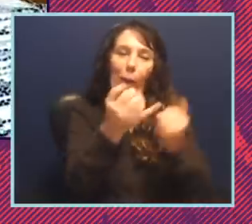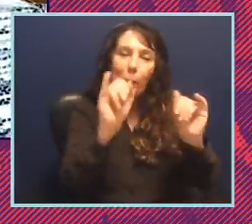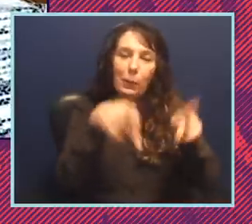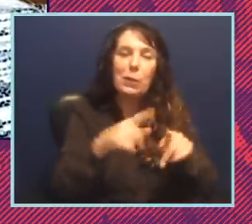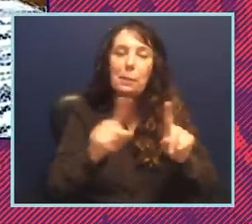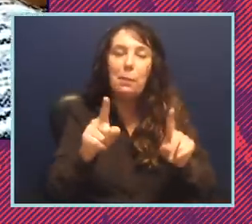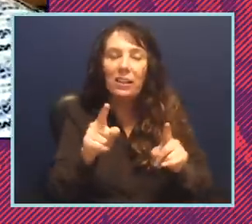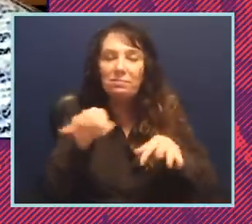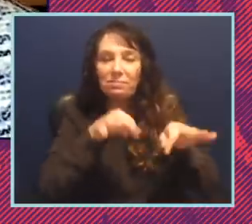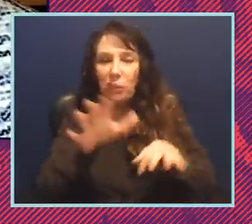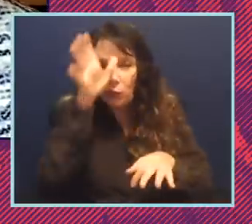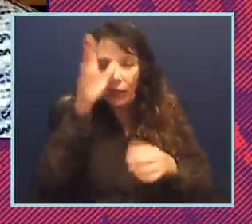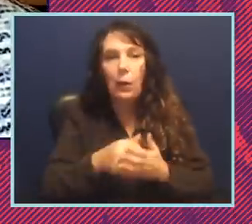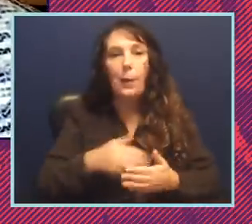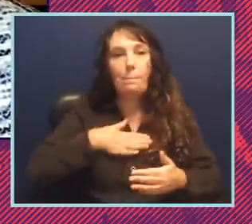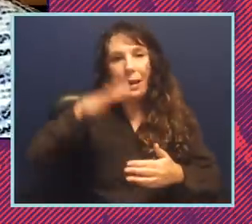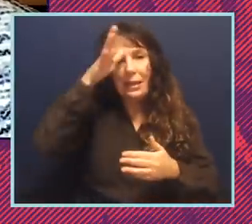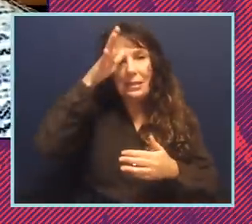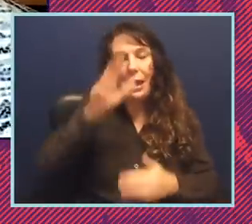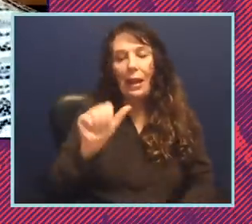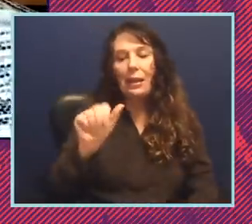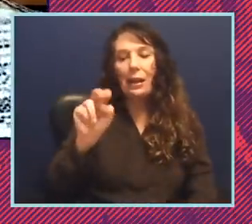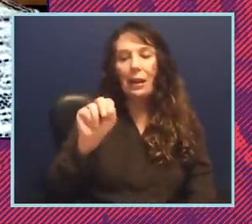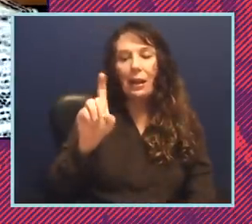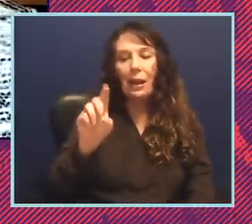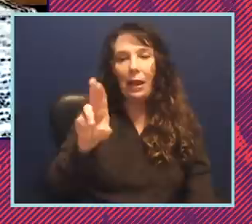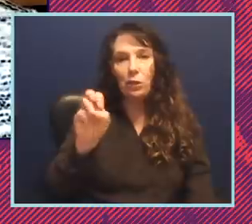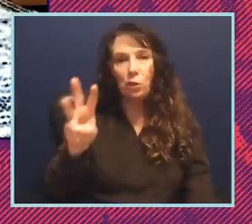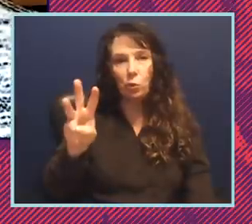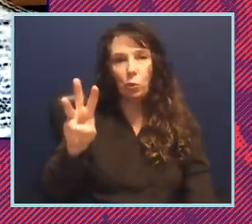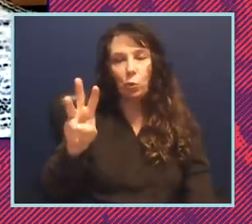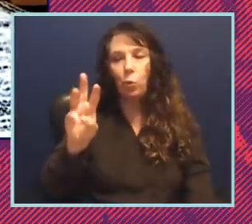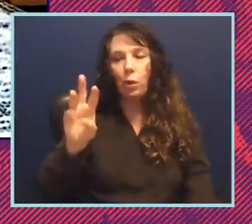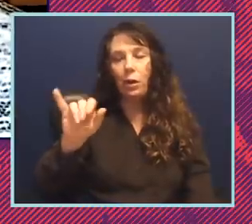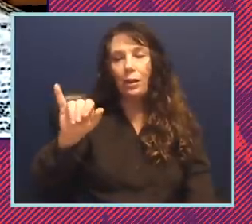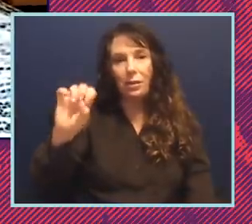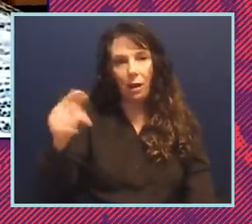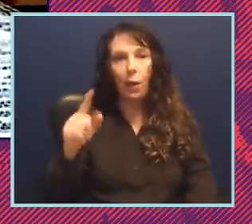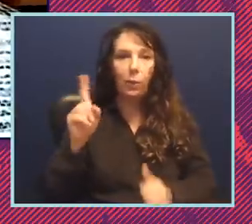yeah so uh andrew young uh was the first uh african-american elected from the deep south since